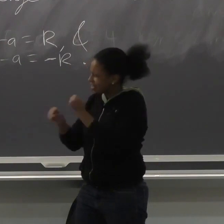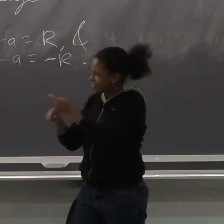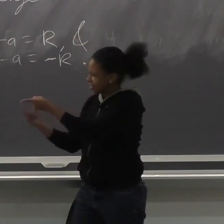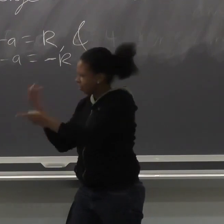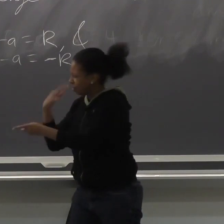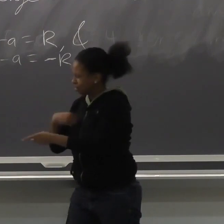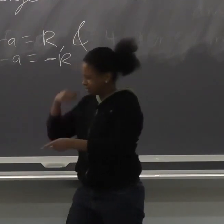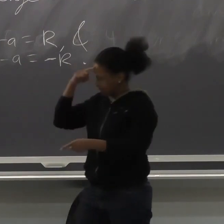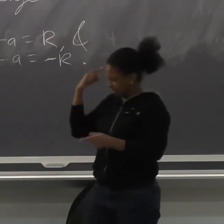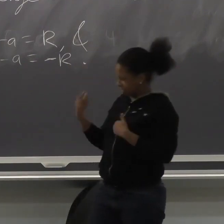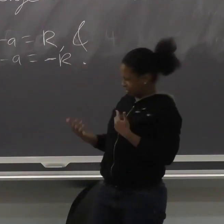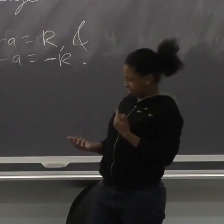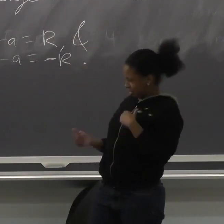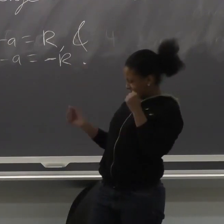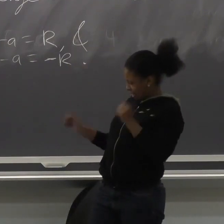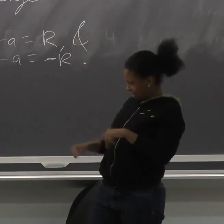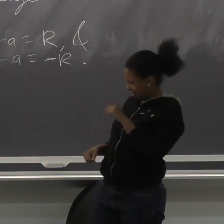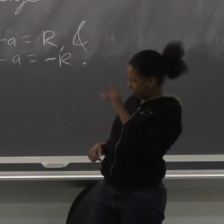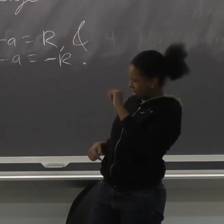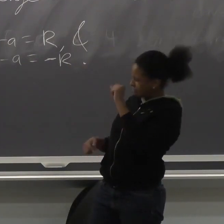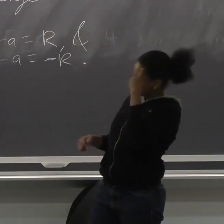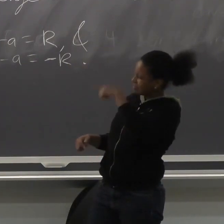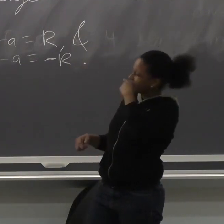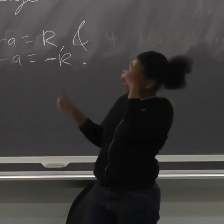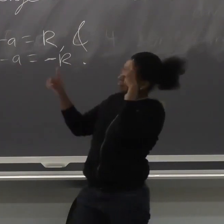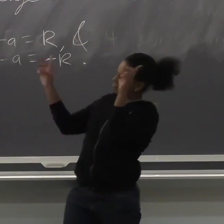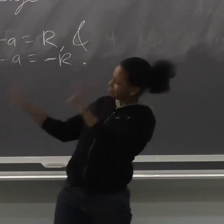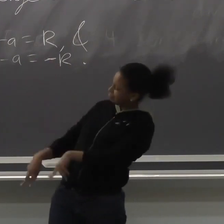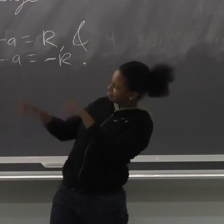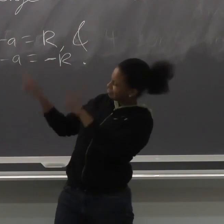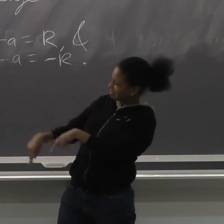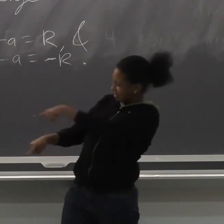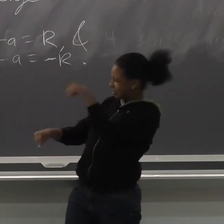I have worked extremely hard. Most of the students are predominantly white.